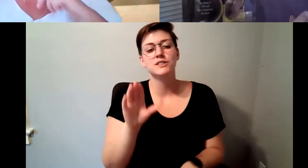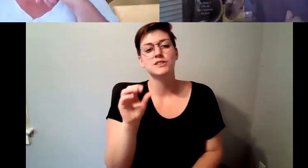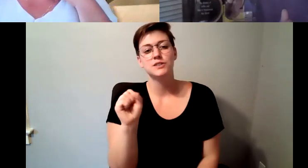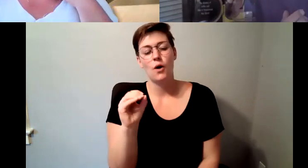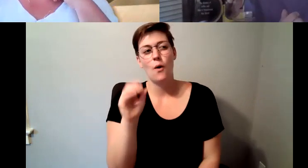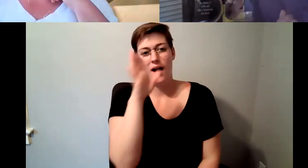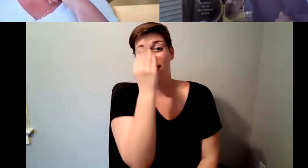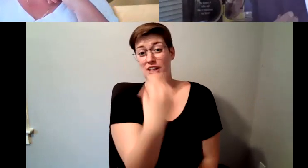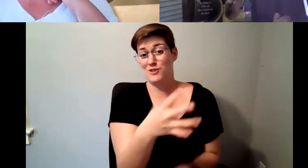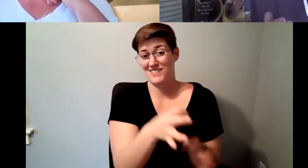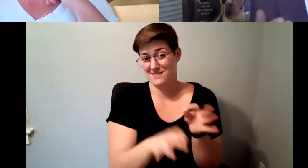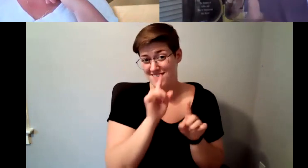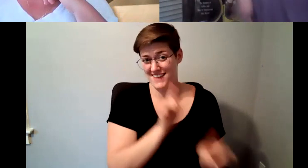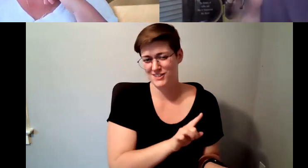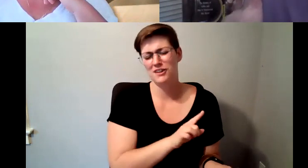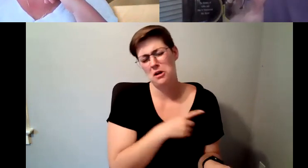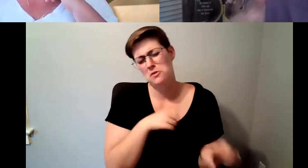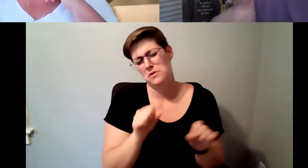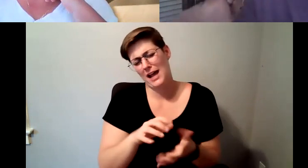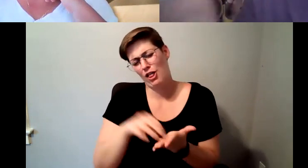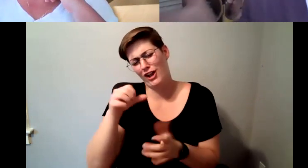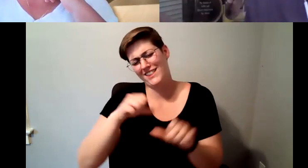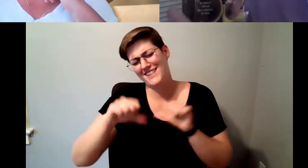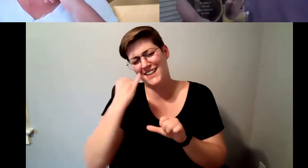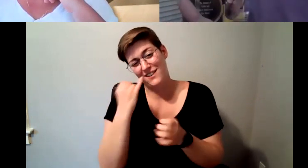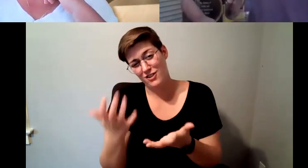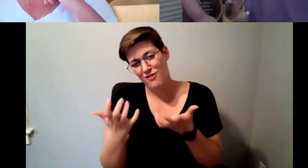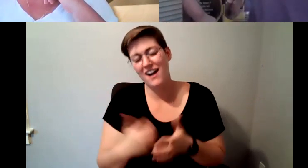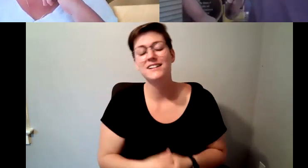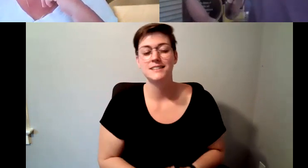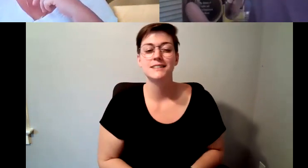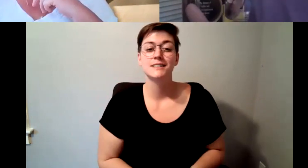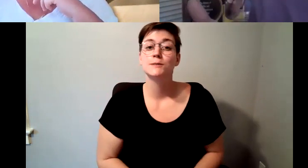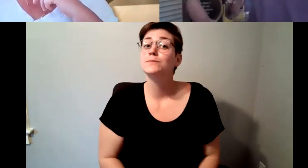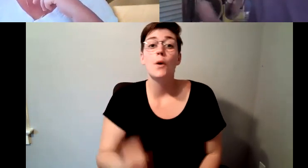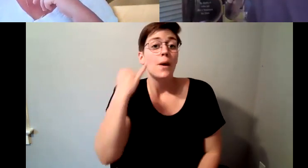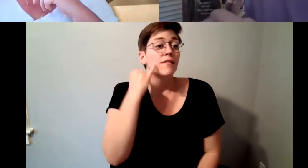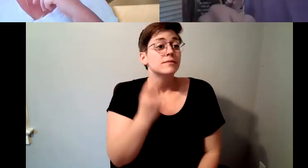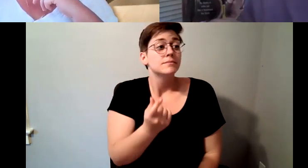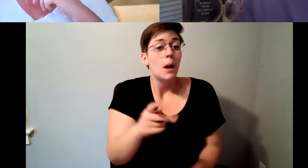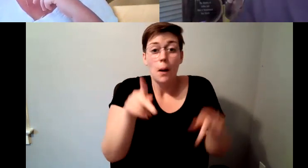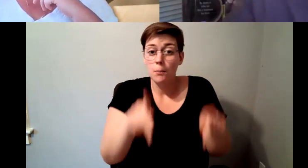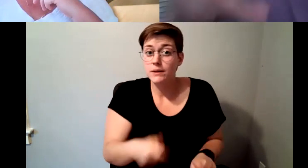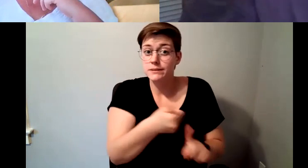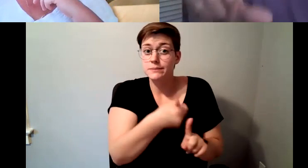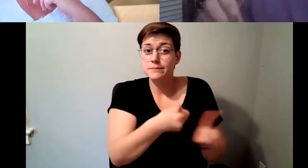D. Major Cohen: If if one if one is going to brew coffee and that person is willing